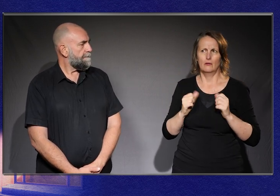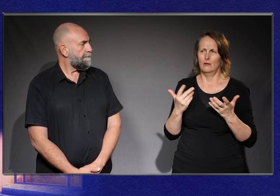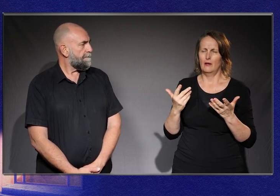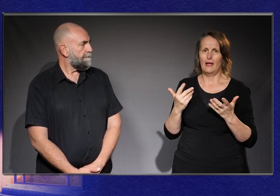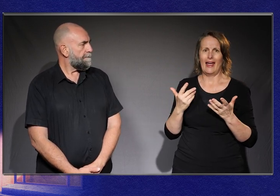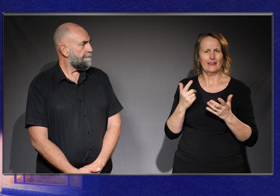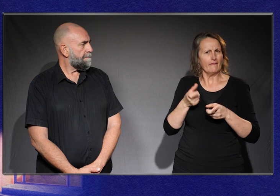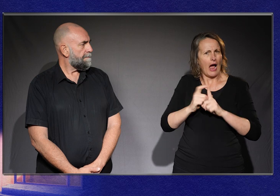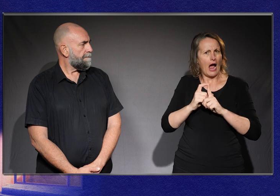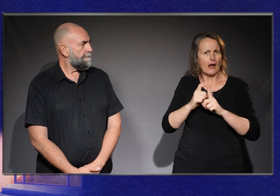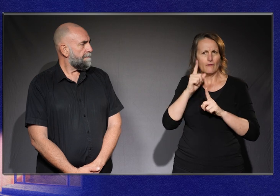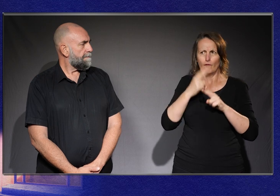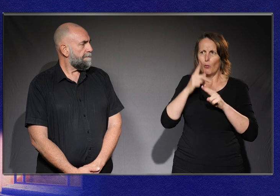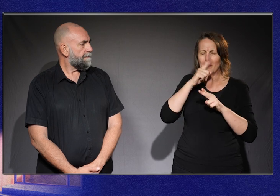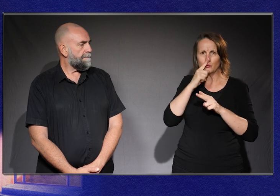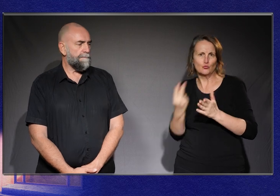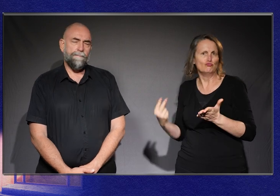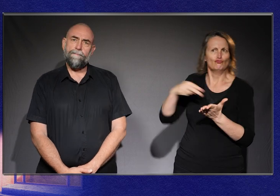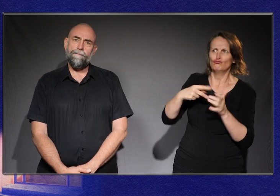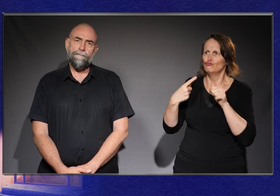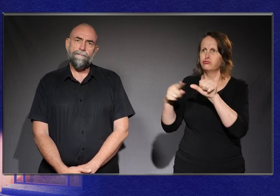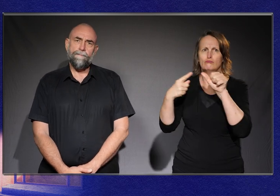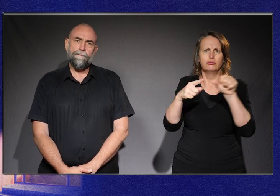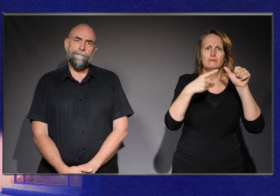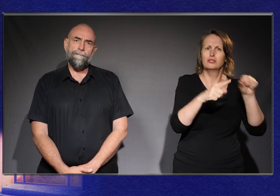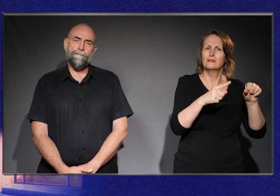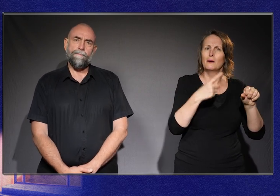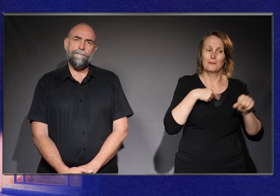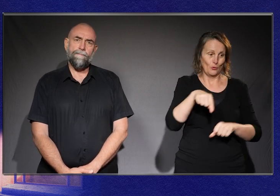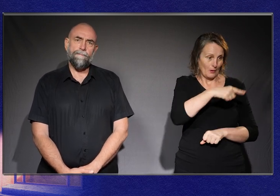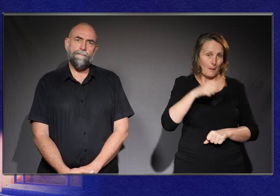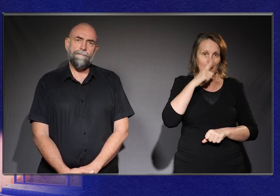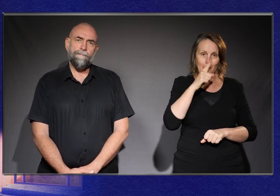And I now think they were so institutionalised in disability services that we didn't even